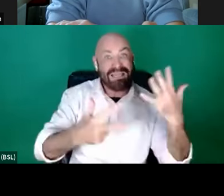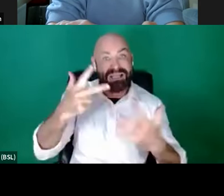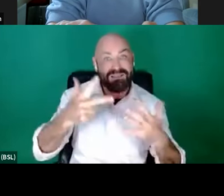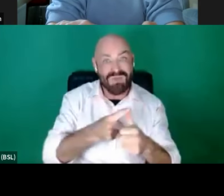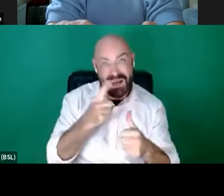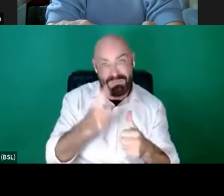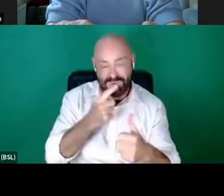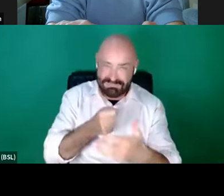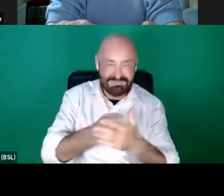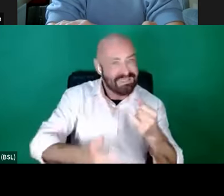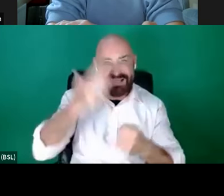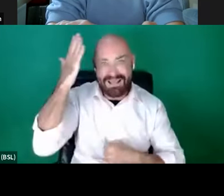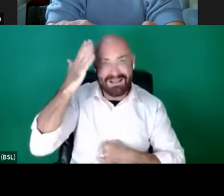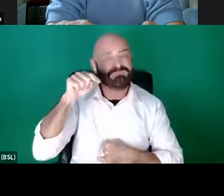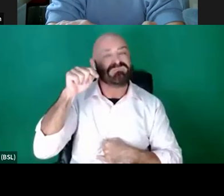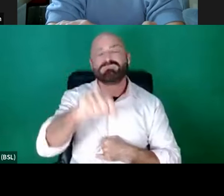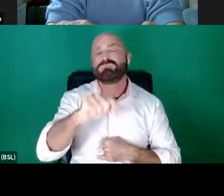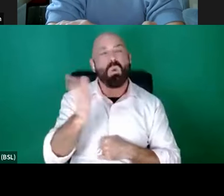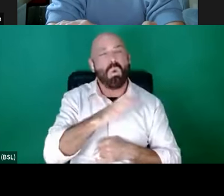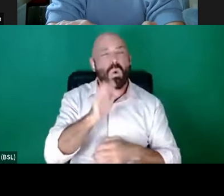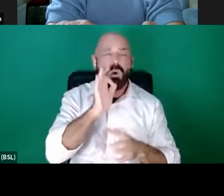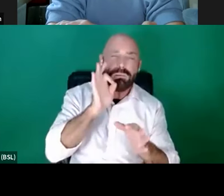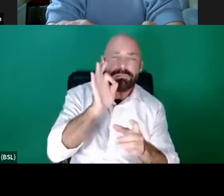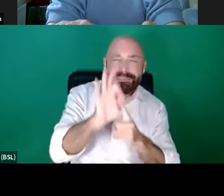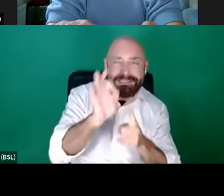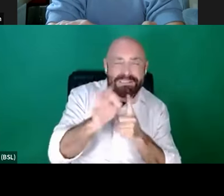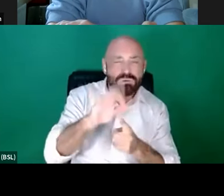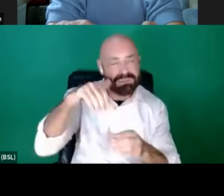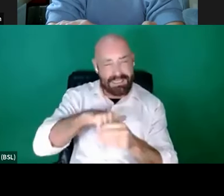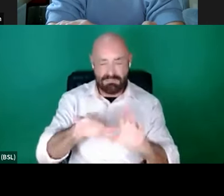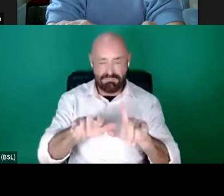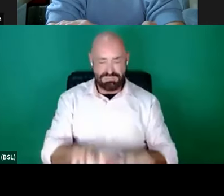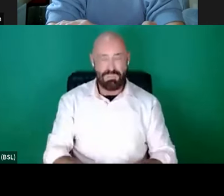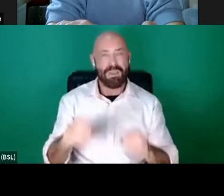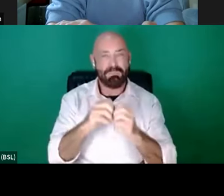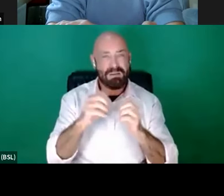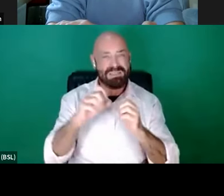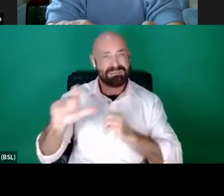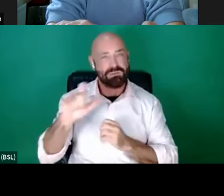to apply are available on the BBC Writersroom website, as well as more information about